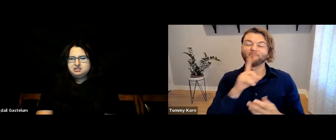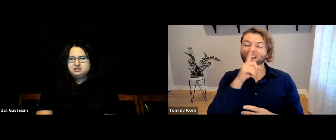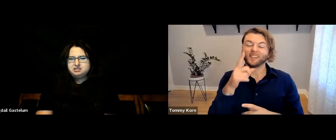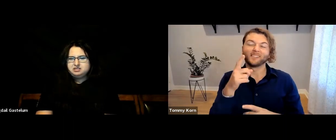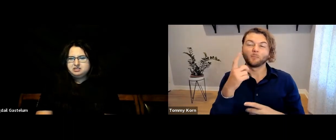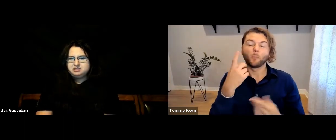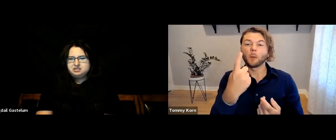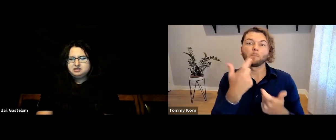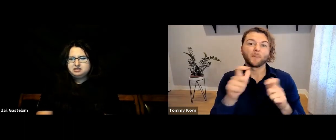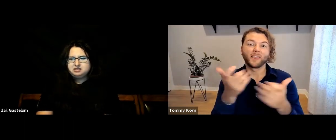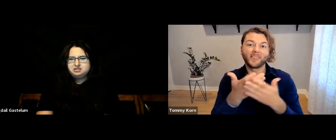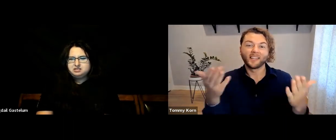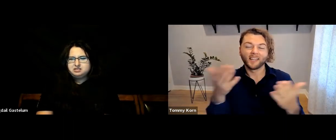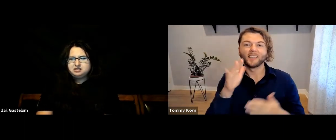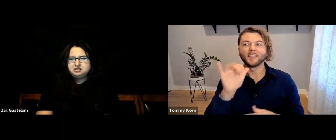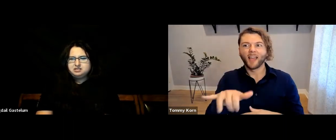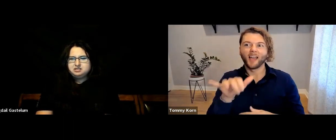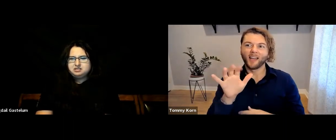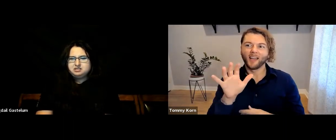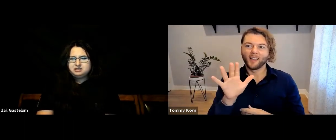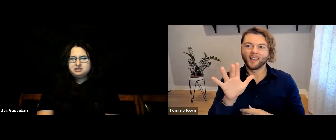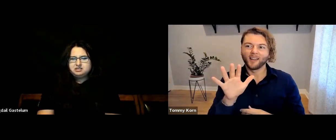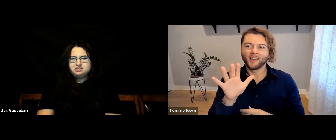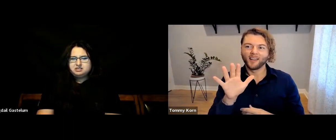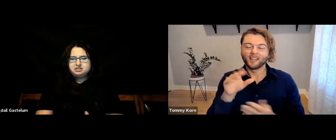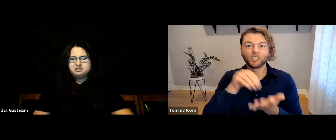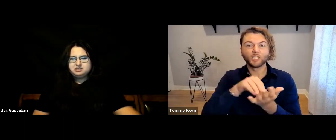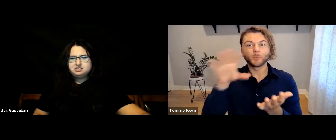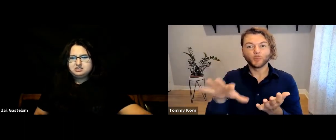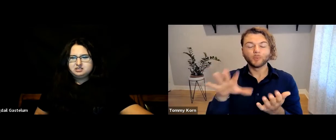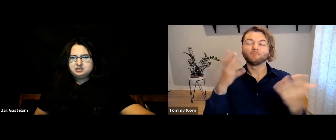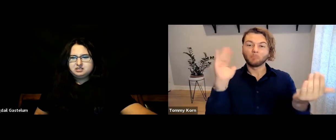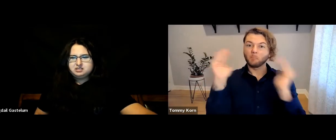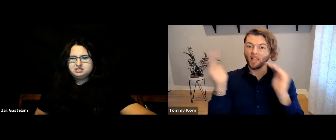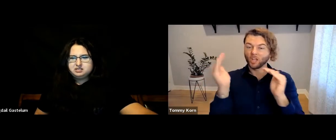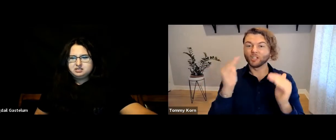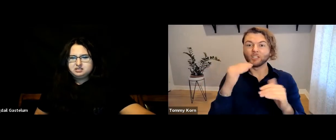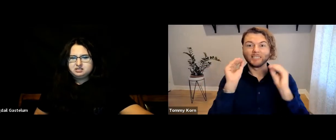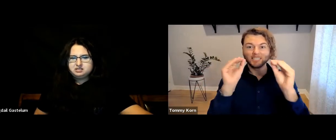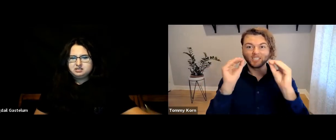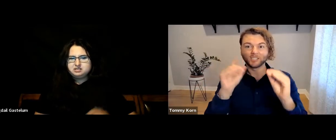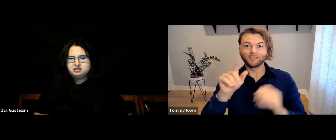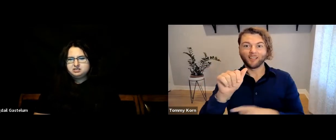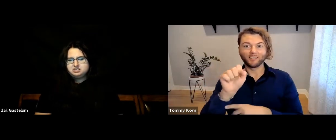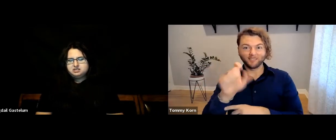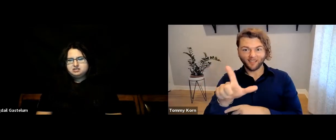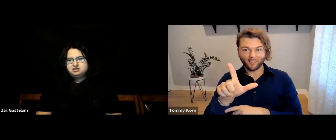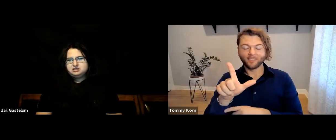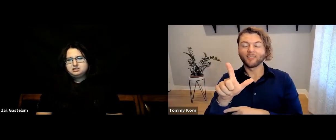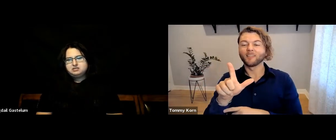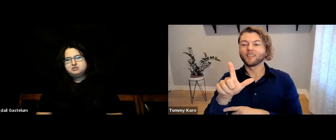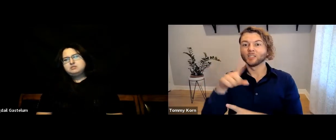[Tommy] Really, one of the biggest things I’ve seen when comparing the two…